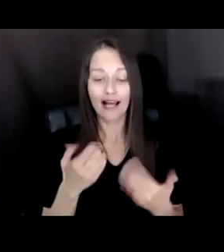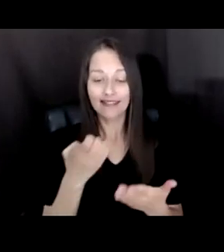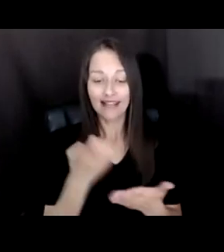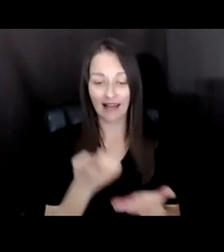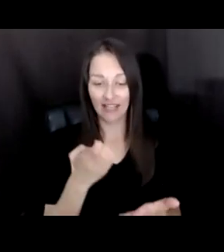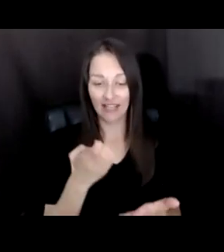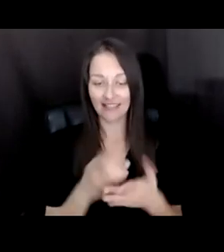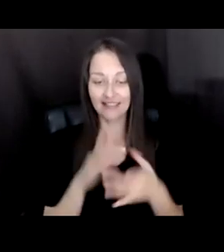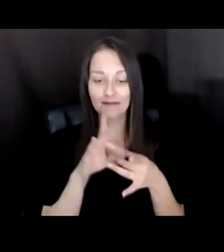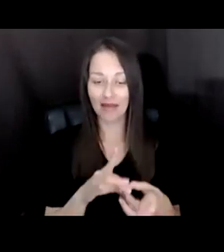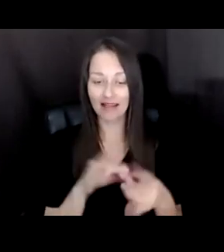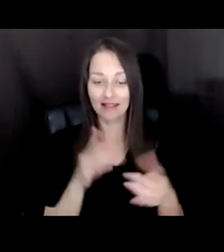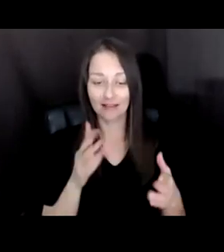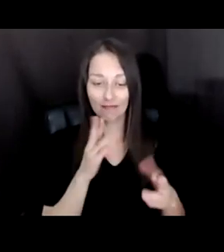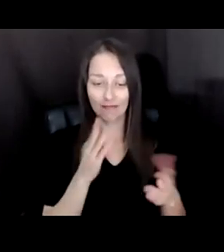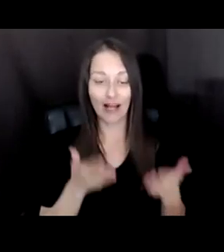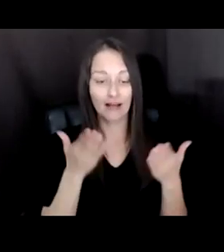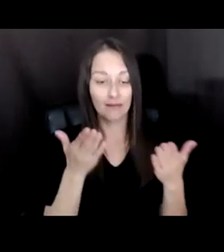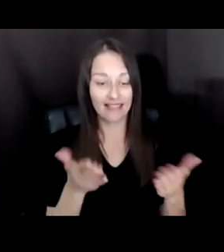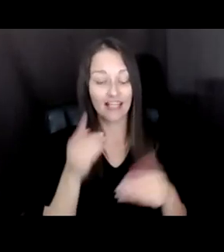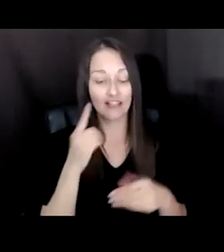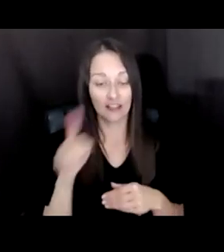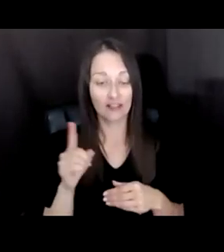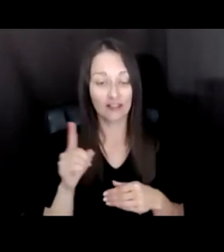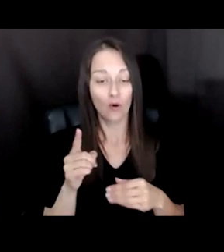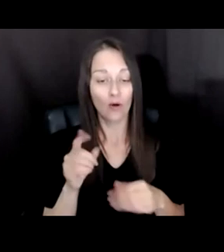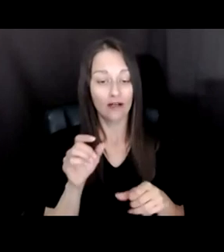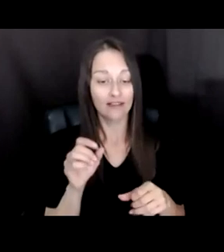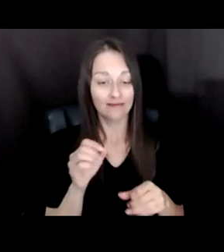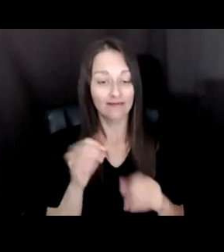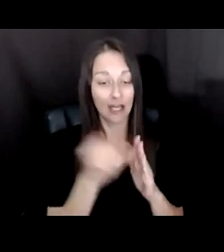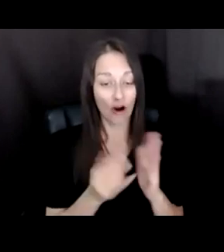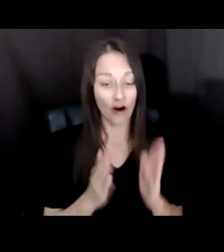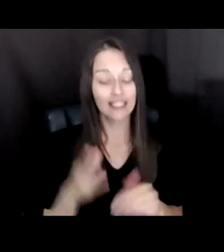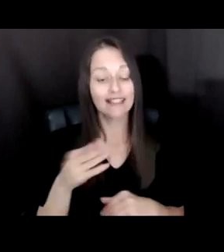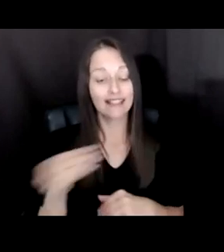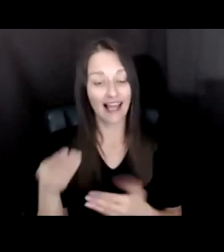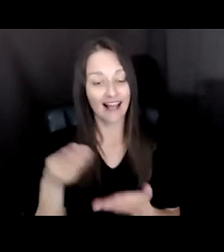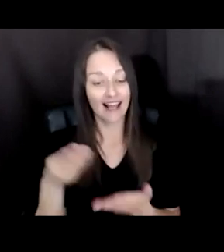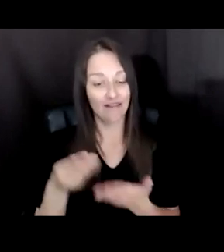FUNDERS AND PRACTITIONERS. THIS IS IMPORTANT ESPECIALLY AS THE NEA COMPLETES ITS STRATEGIC